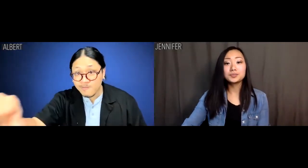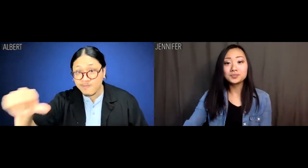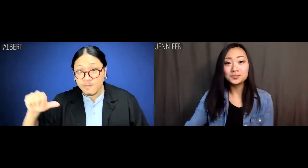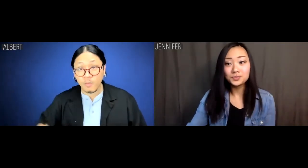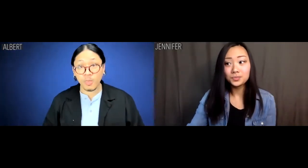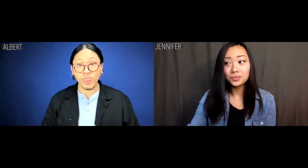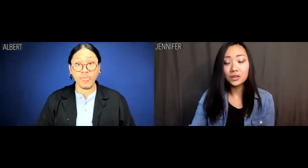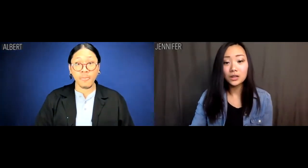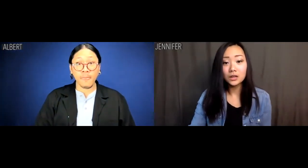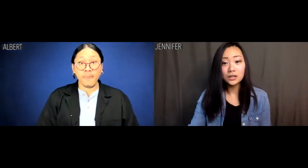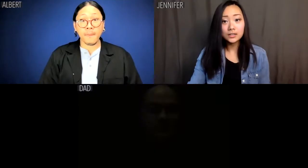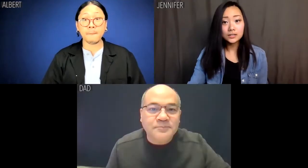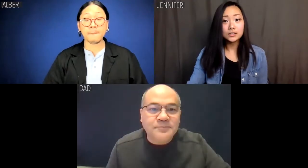[Doorbell]